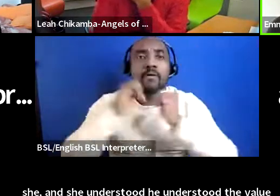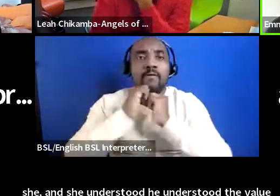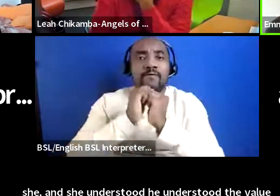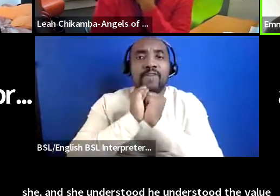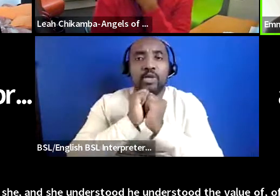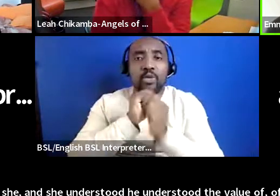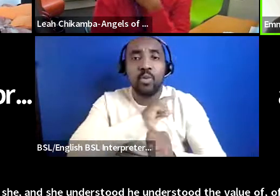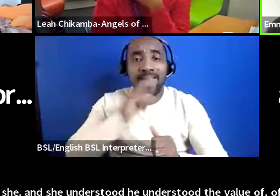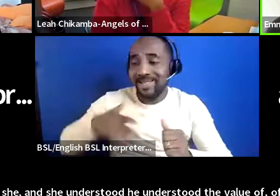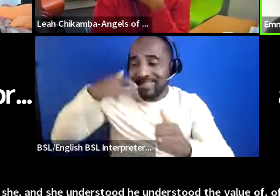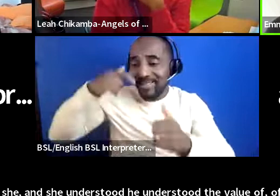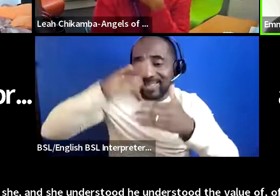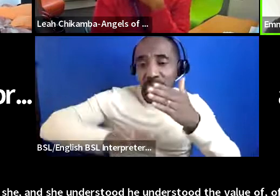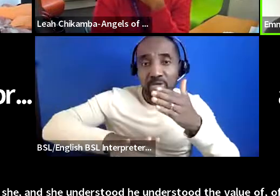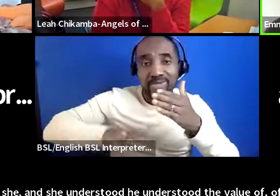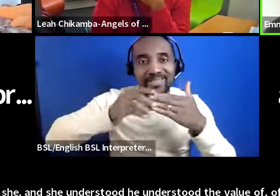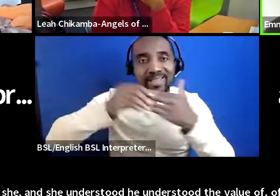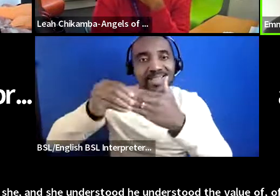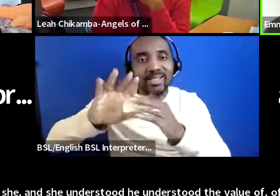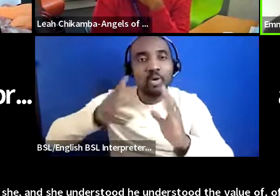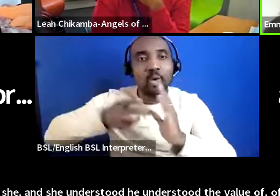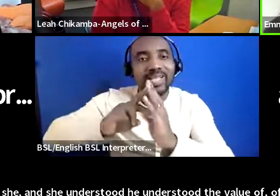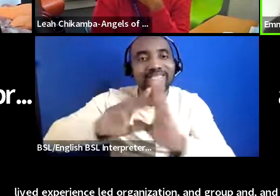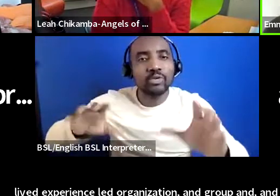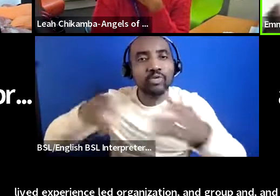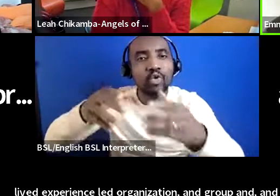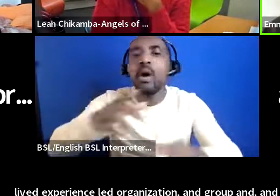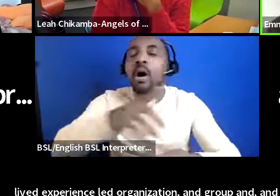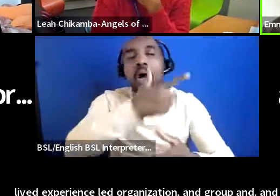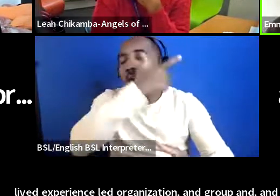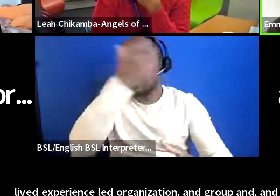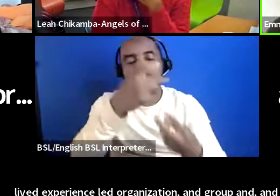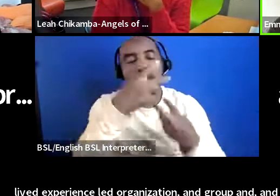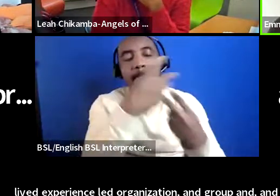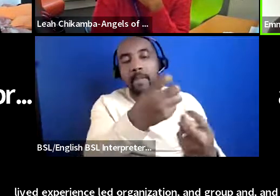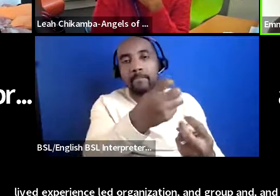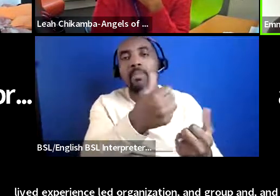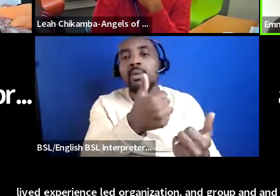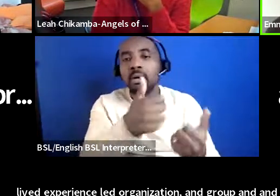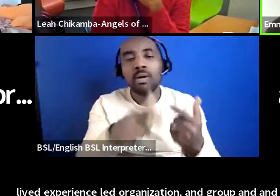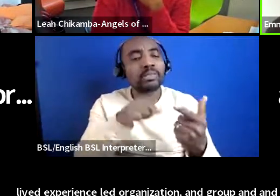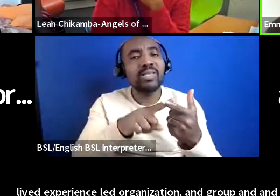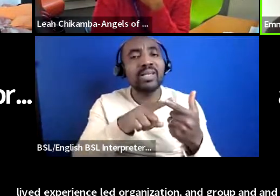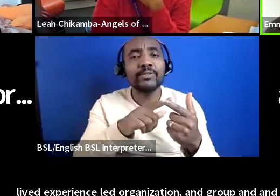organization and group and and appreciated as well the importance of having that as an